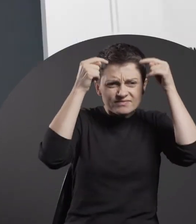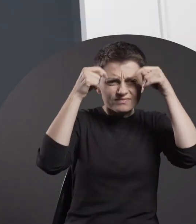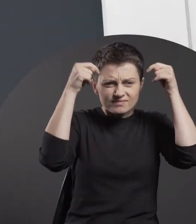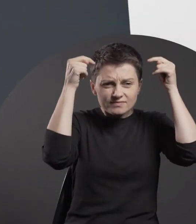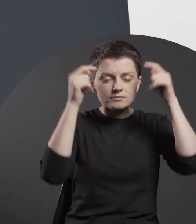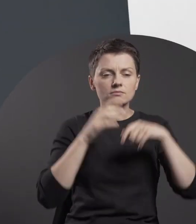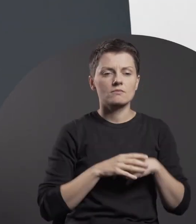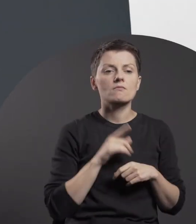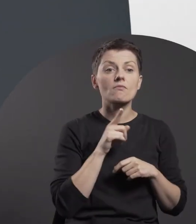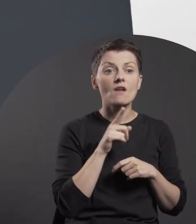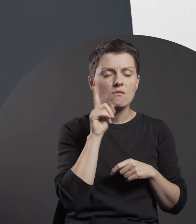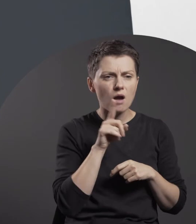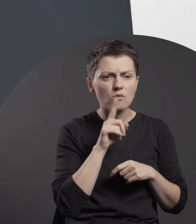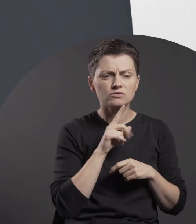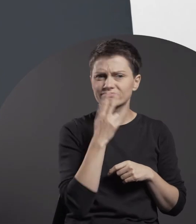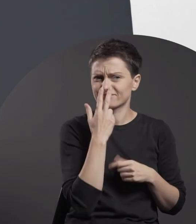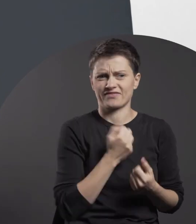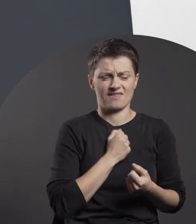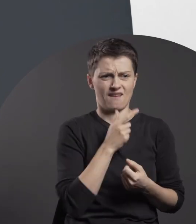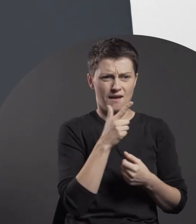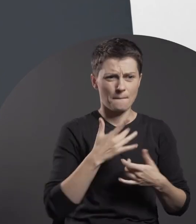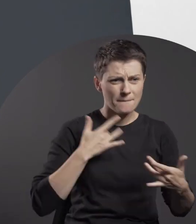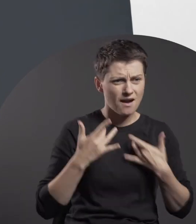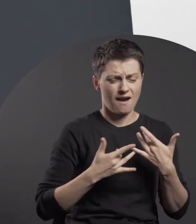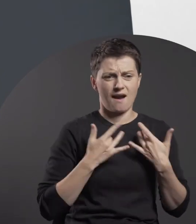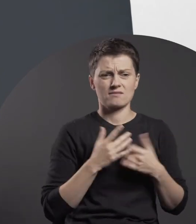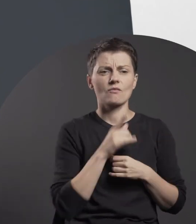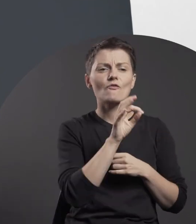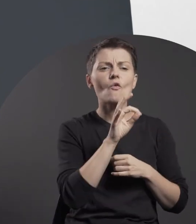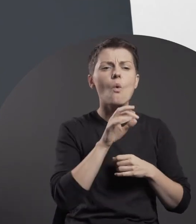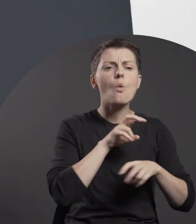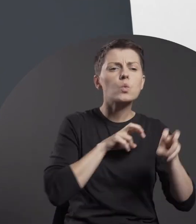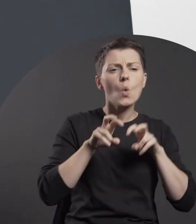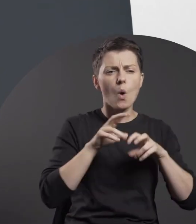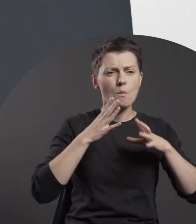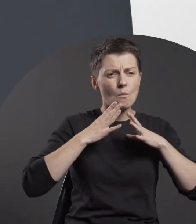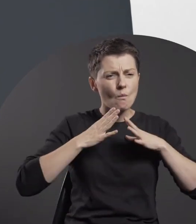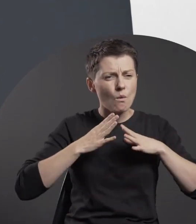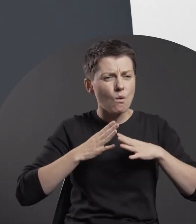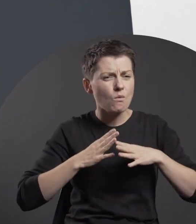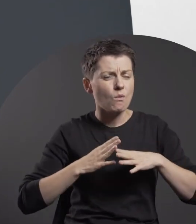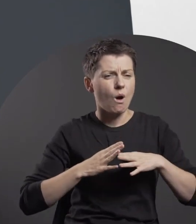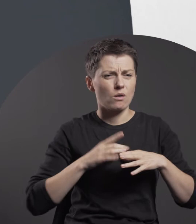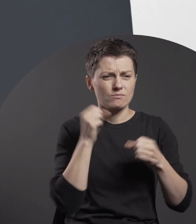The man is getting noticeably tired. His movements slow down and become tense.